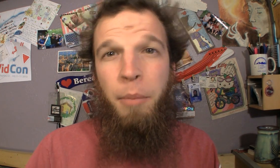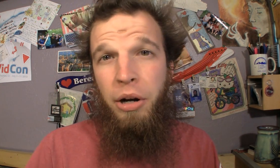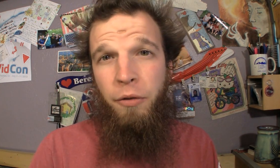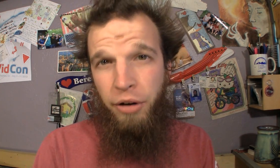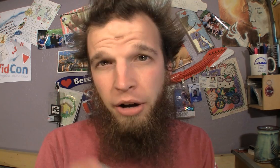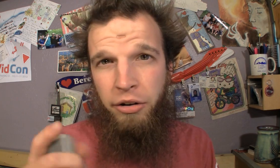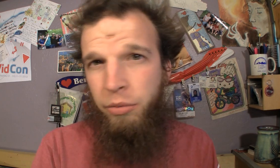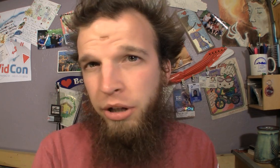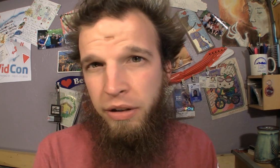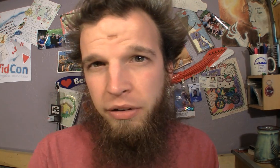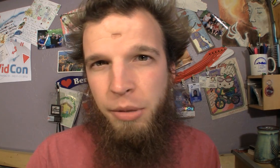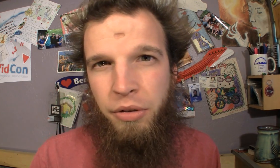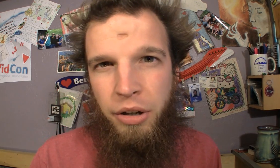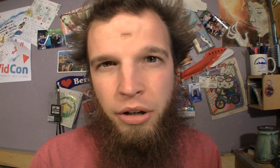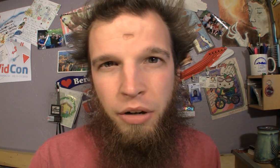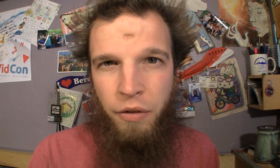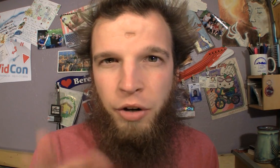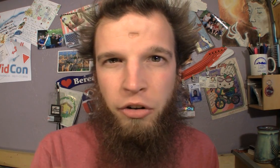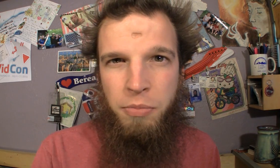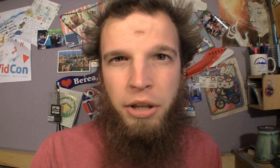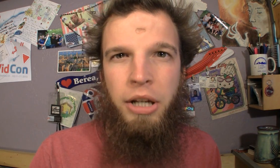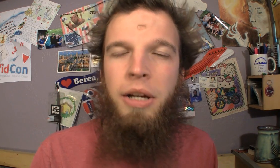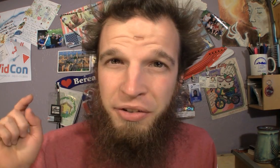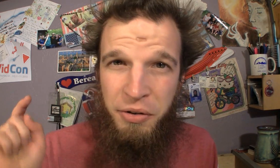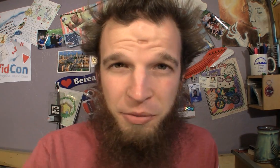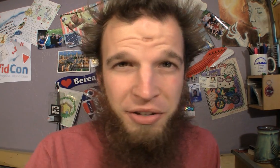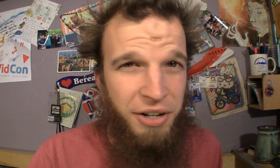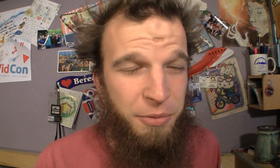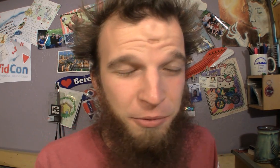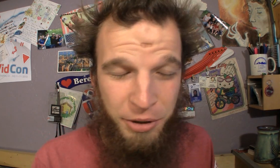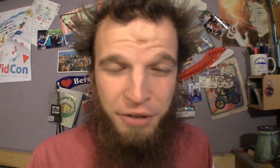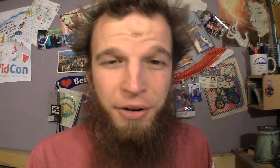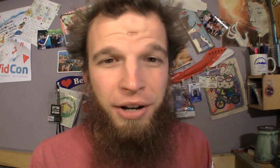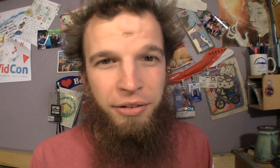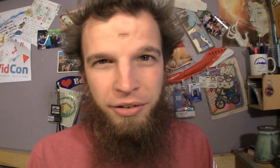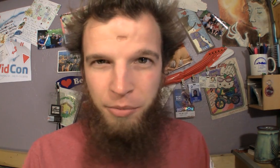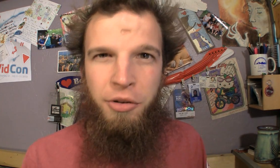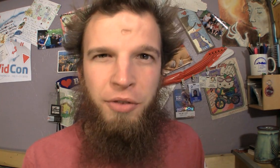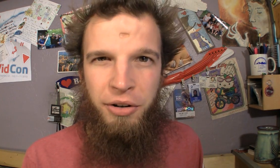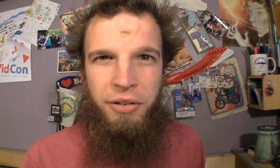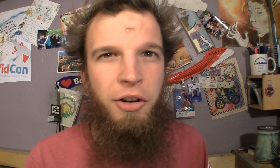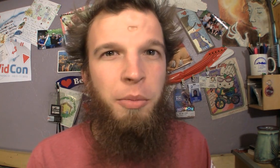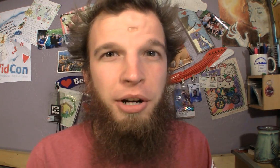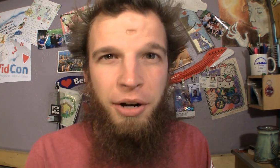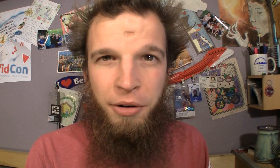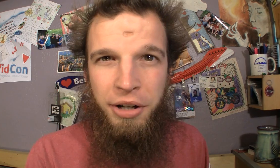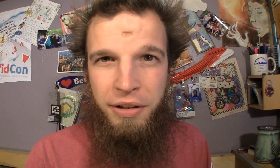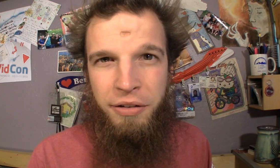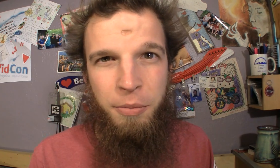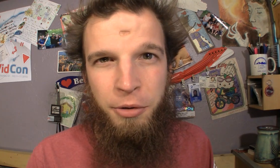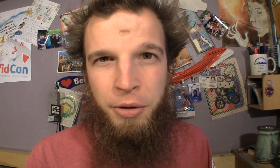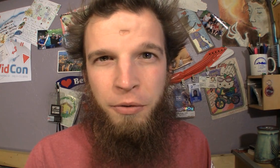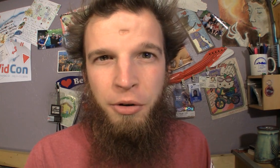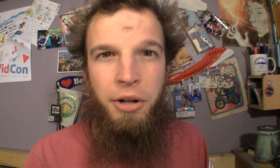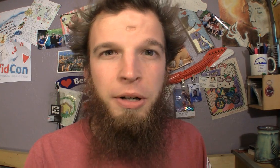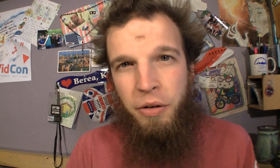For now I just wanted to get the clips of the finger-spelling up Some of these guys were REALLY fast, others were slower but I wanted to get them up for you.